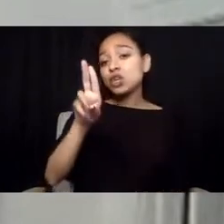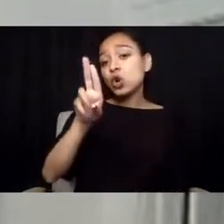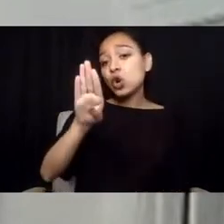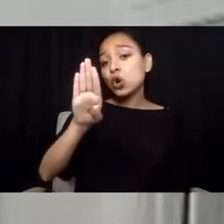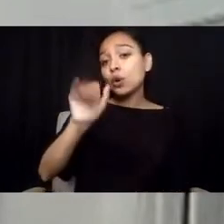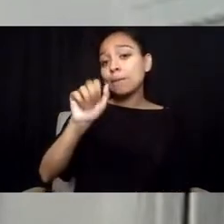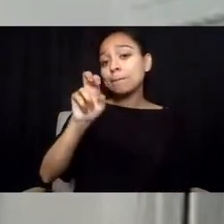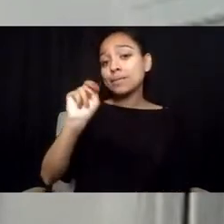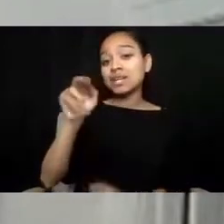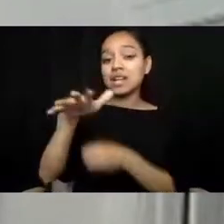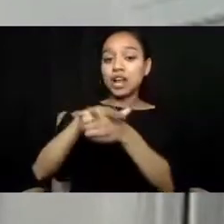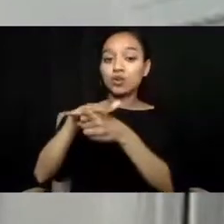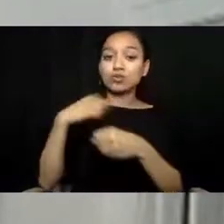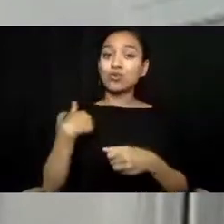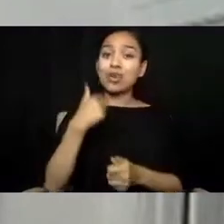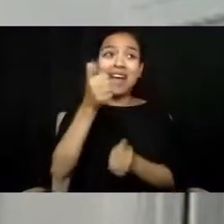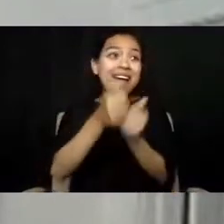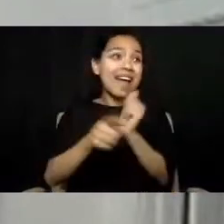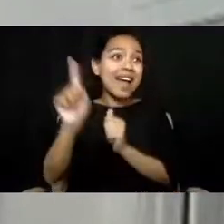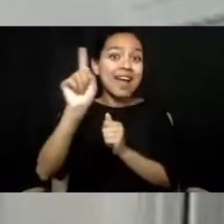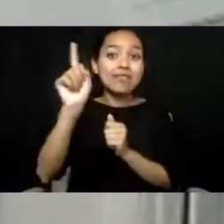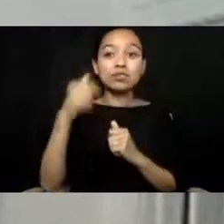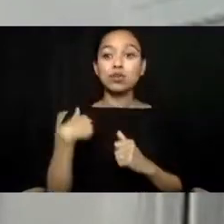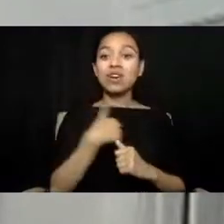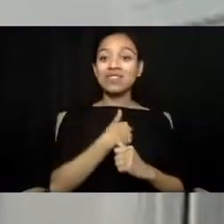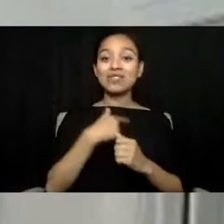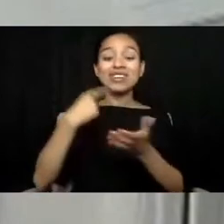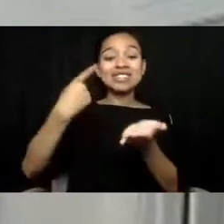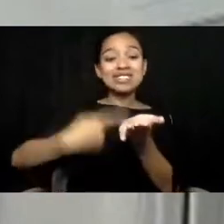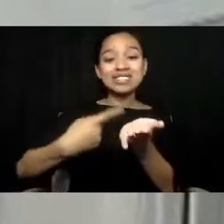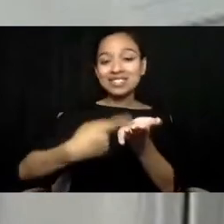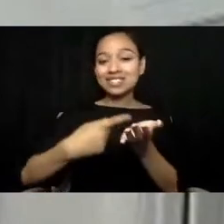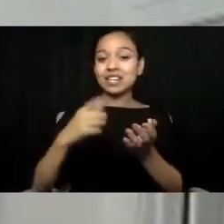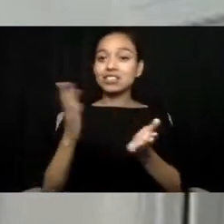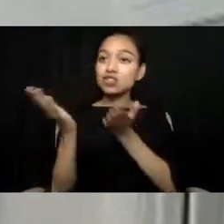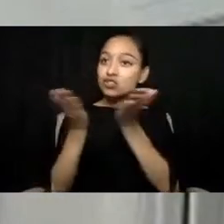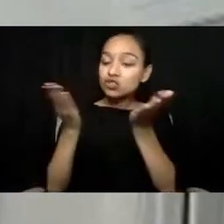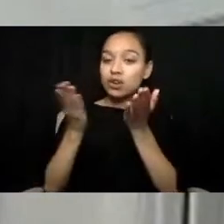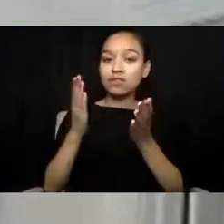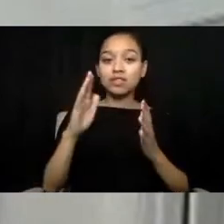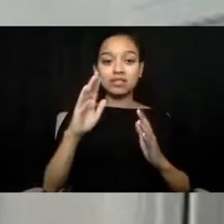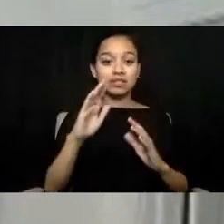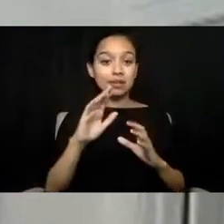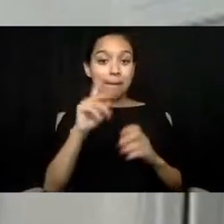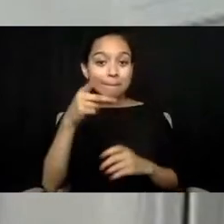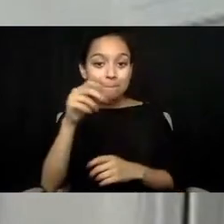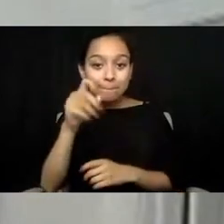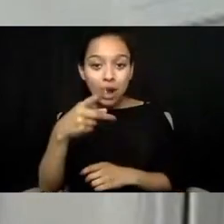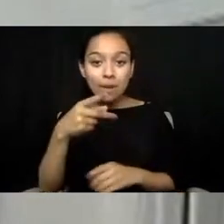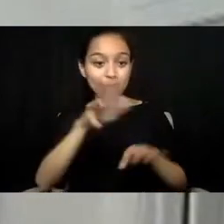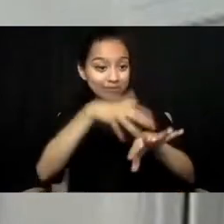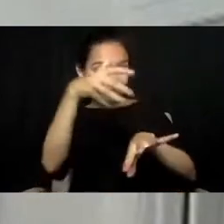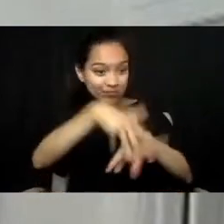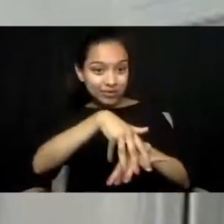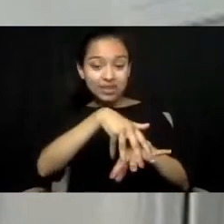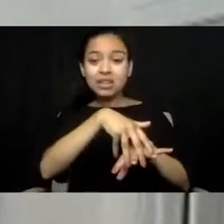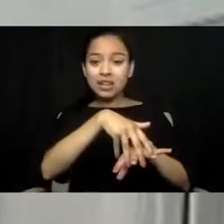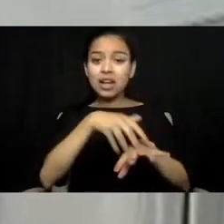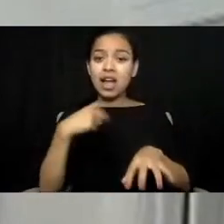and so when we're talking about serving tribal populations, when I talk about that right now, I'm talking about all of our populations,